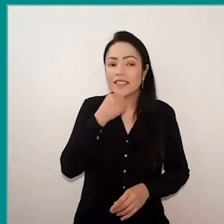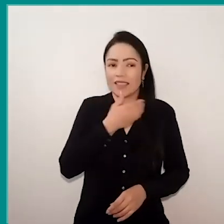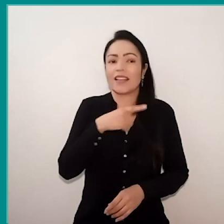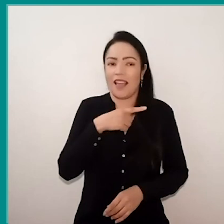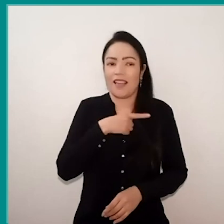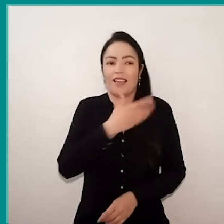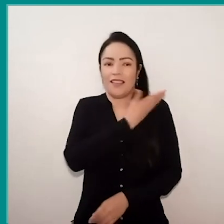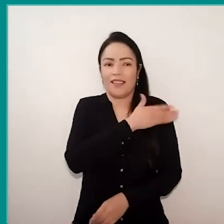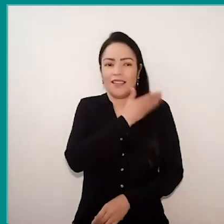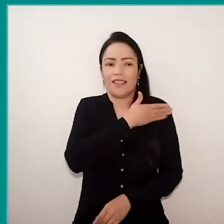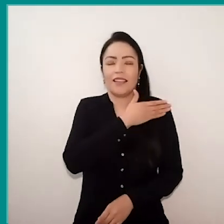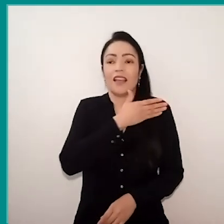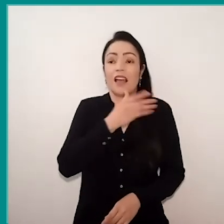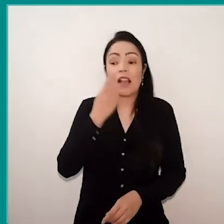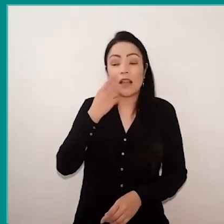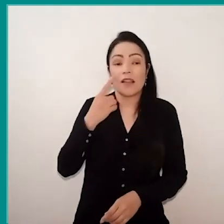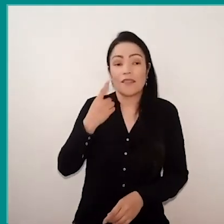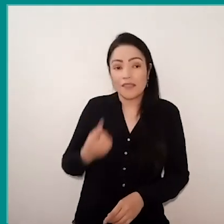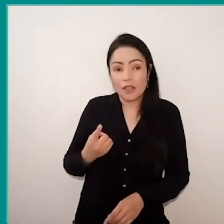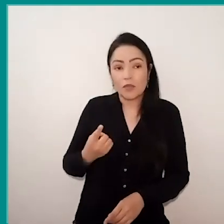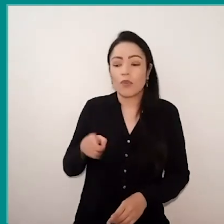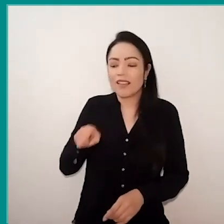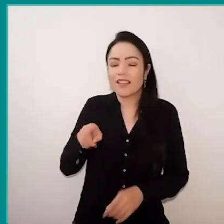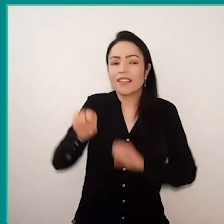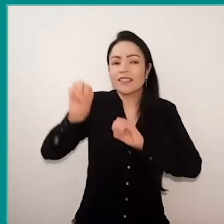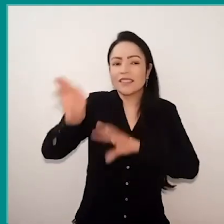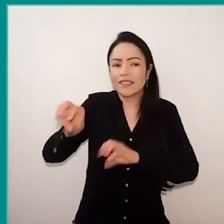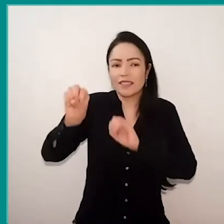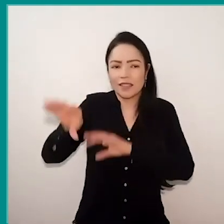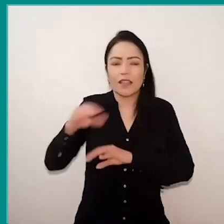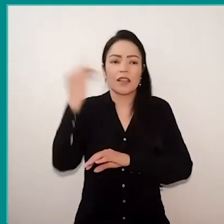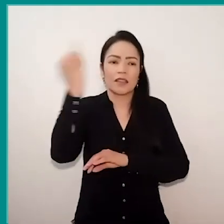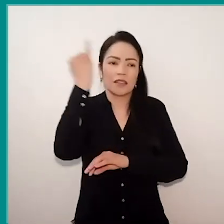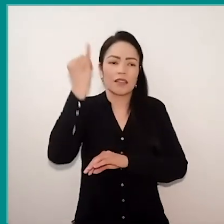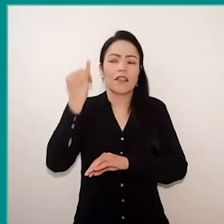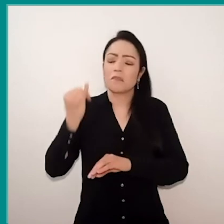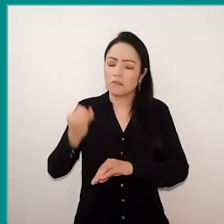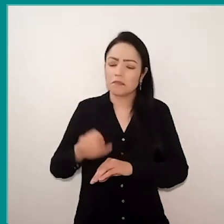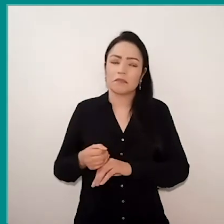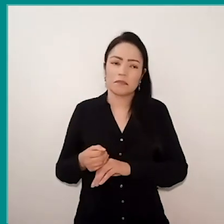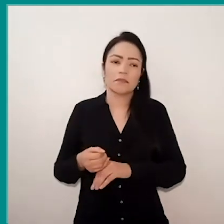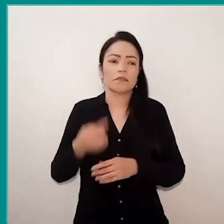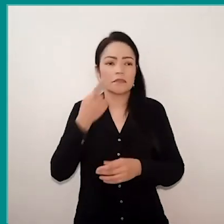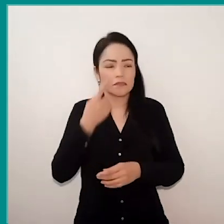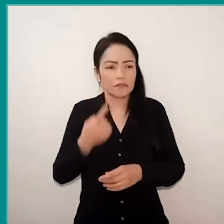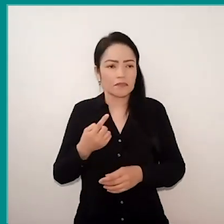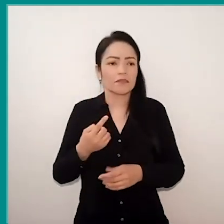that this crochet, that teaching this was something valued, she said: “Wow”. They are from another state, from the North of the country.